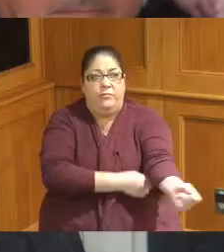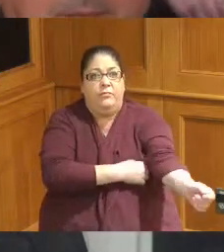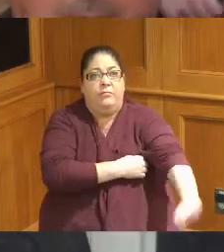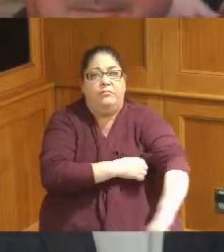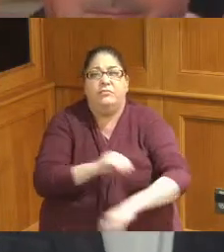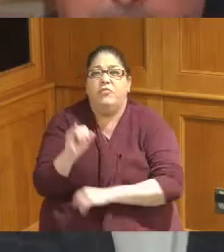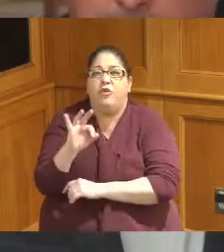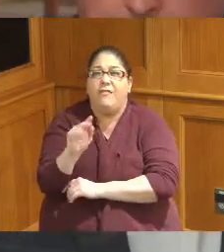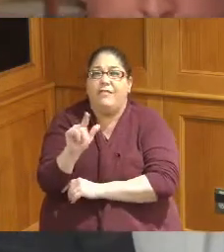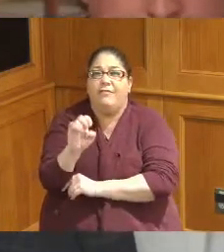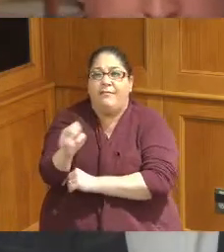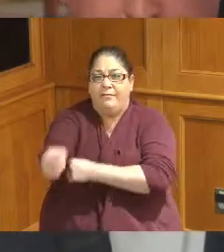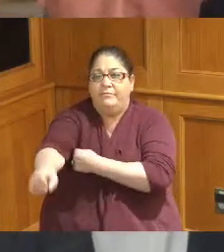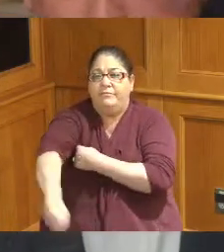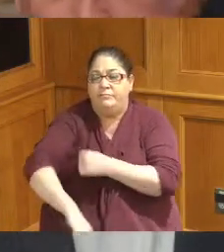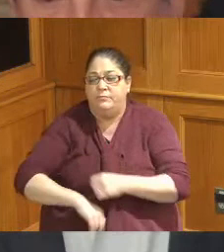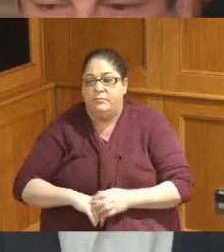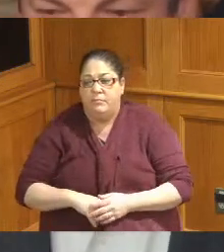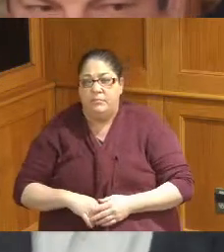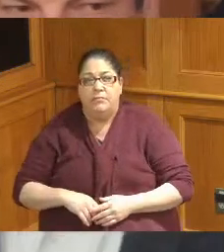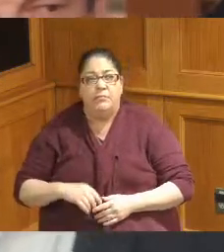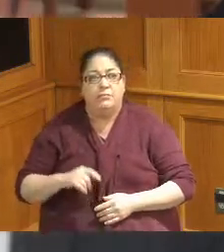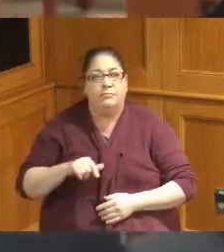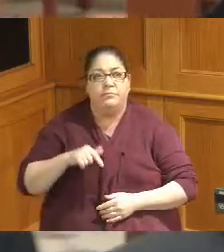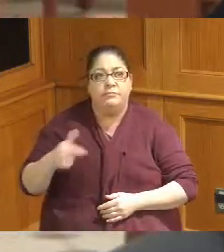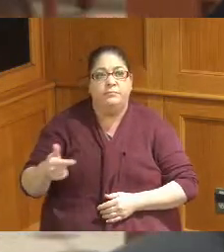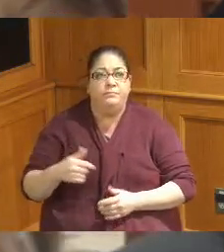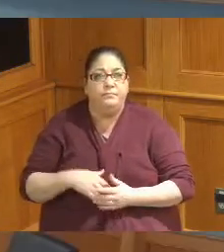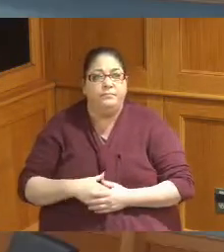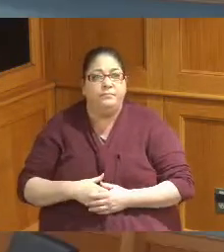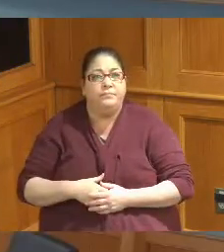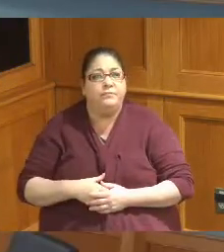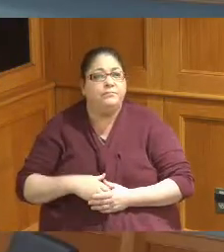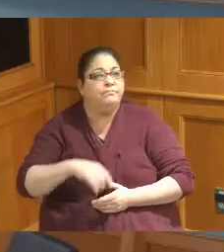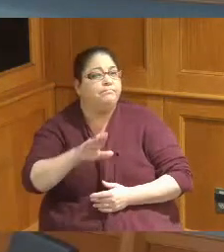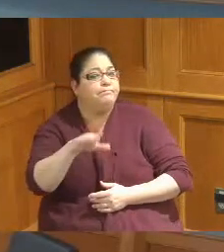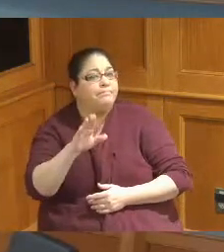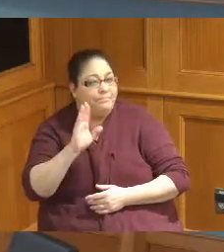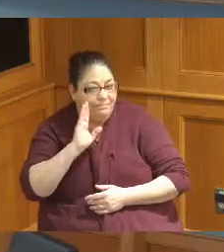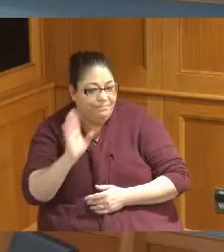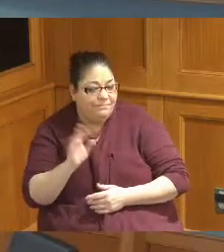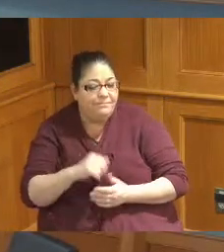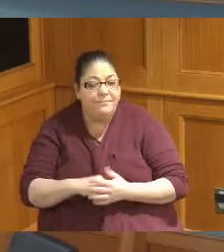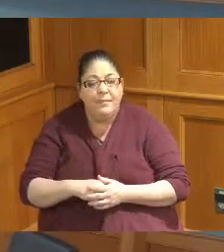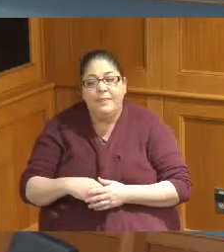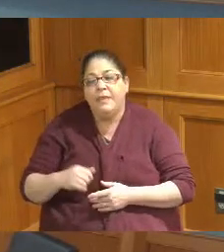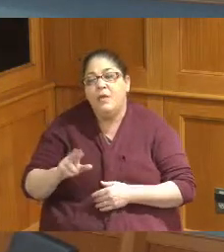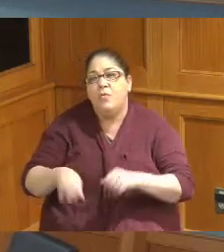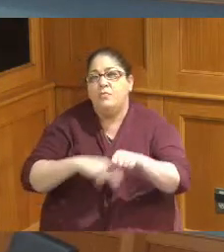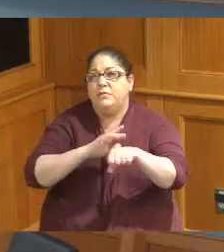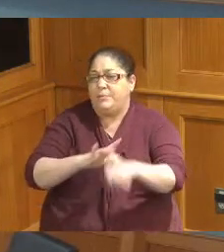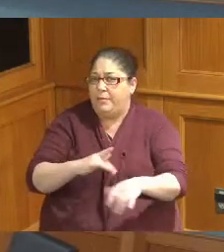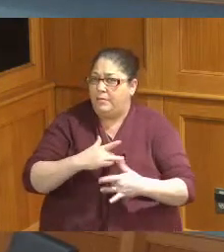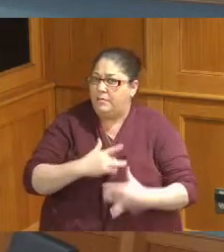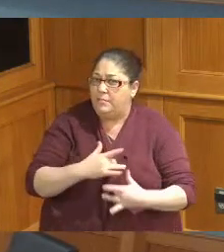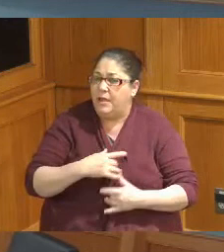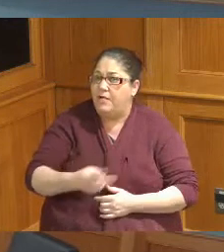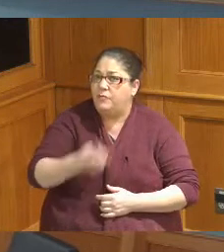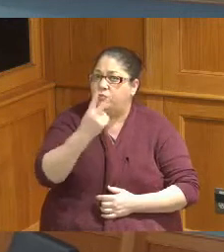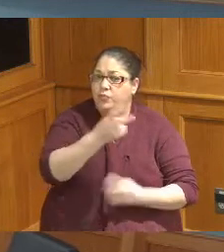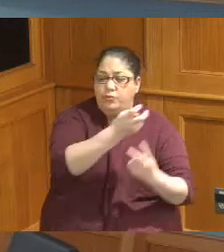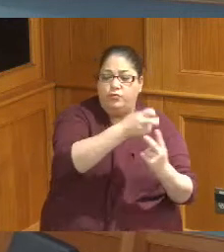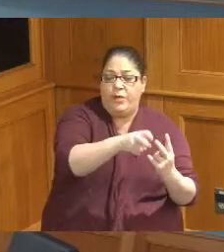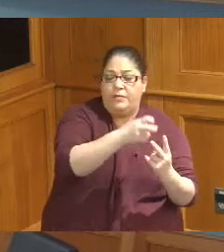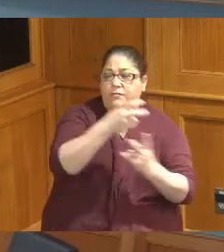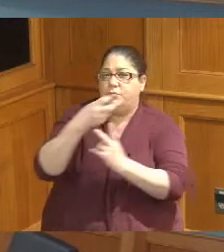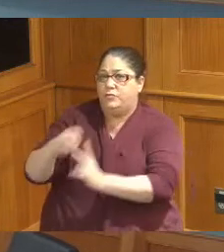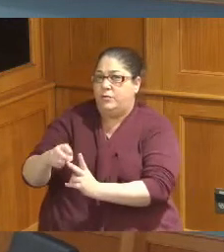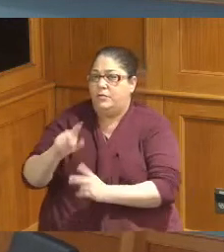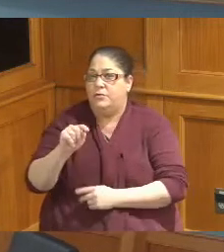you get that thank you rice you see normally there are two Transformers of one fails the